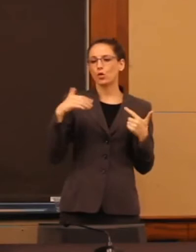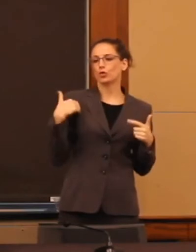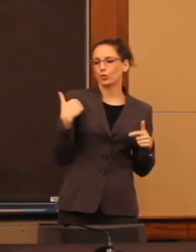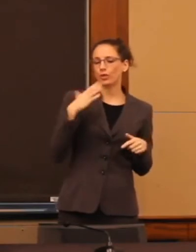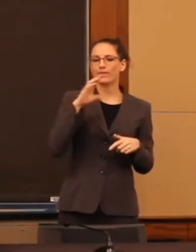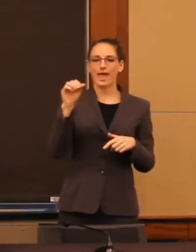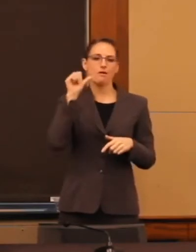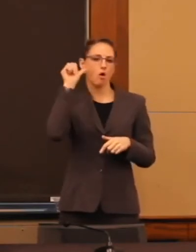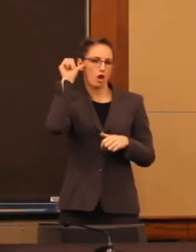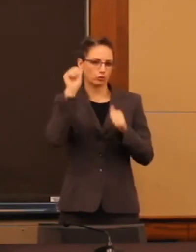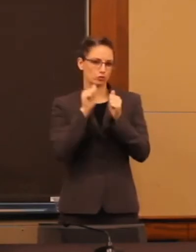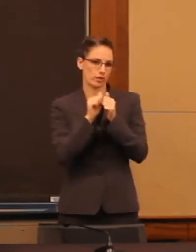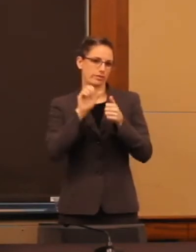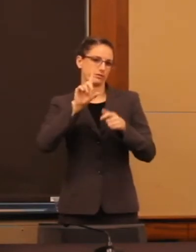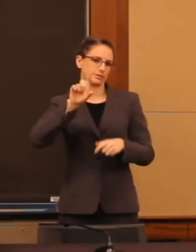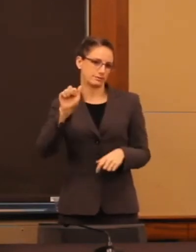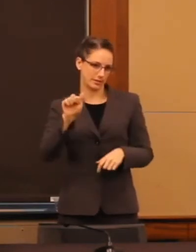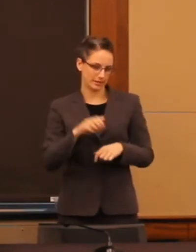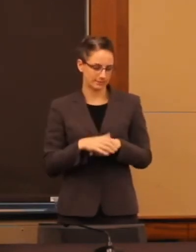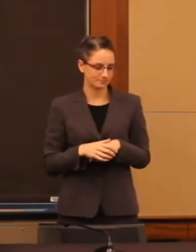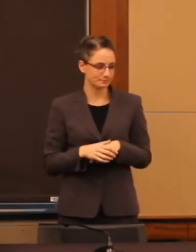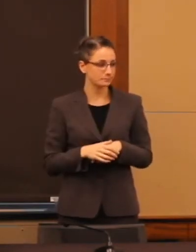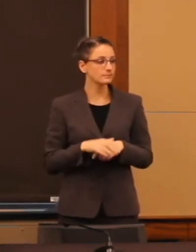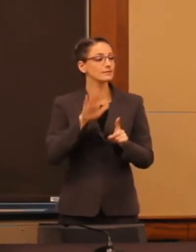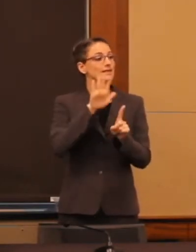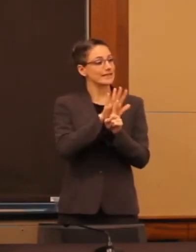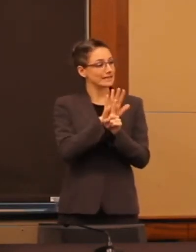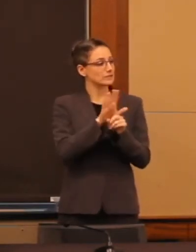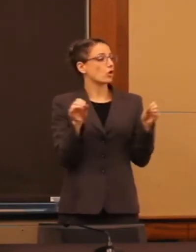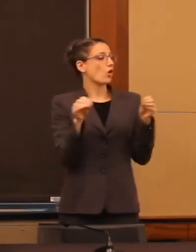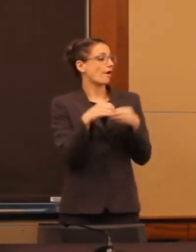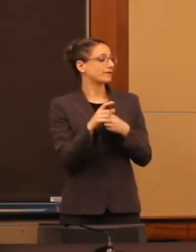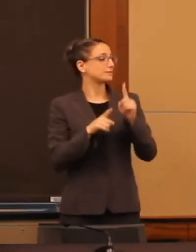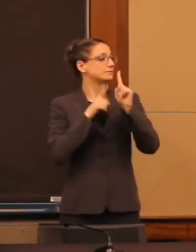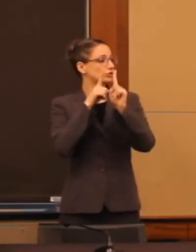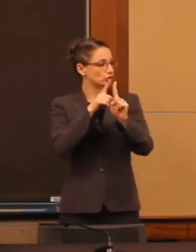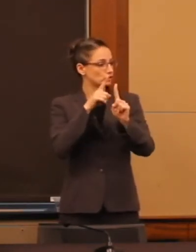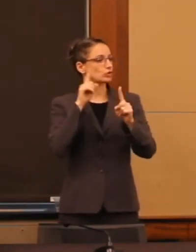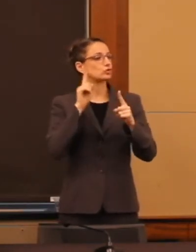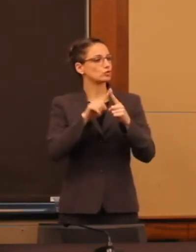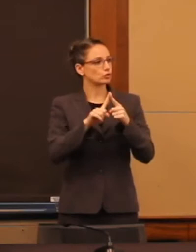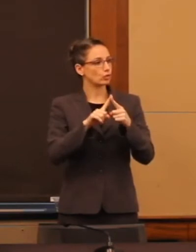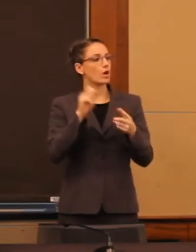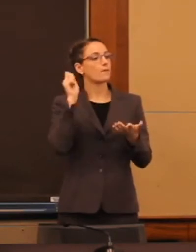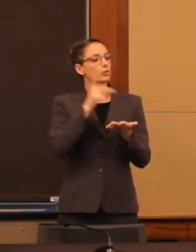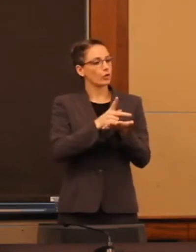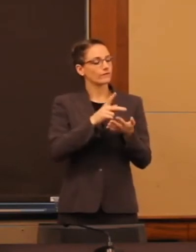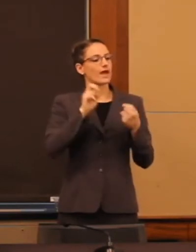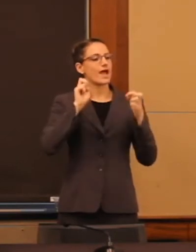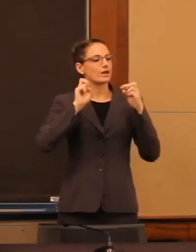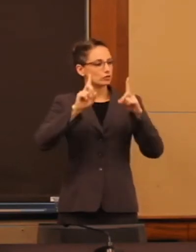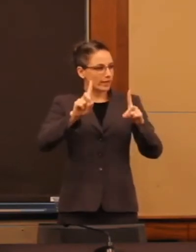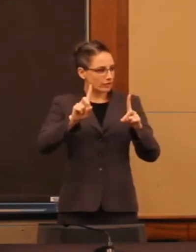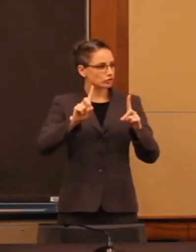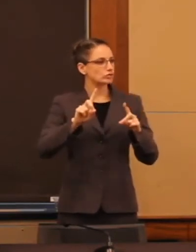The mission of his office, is to improve early childhood educational and employment out comes